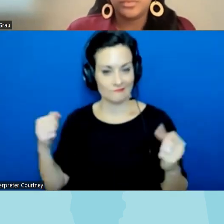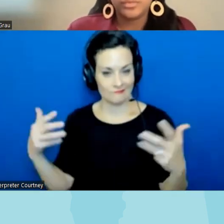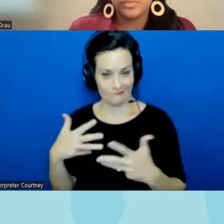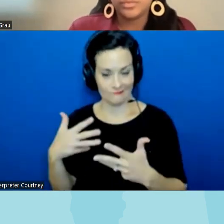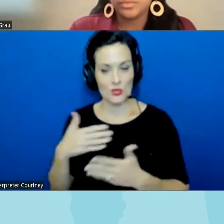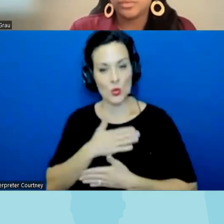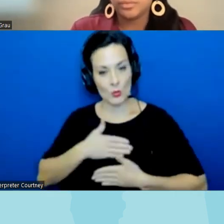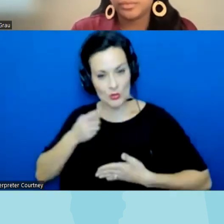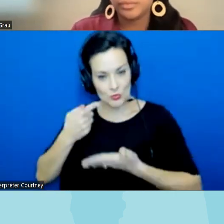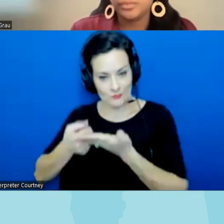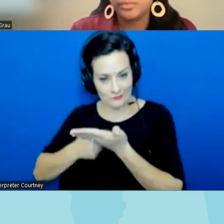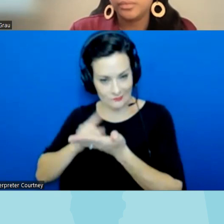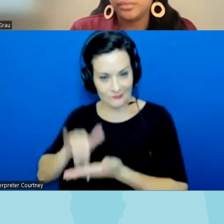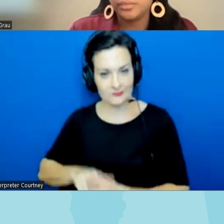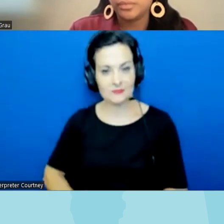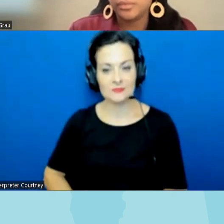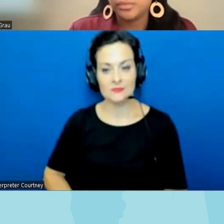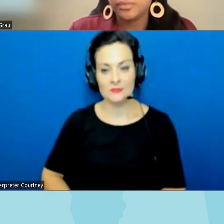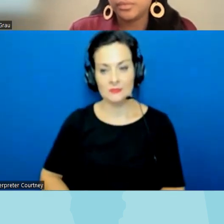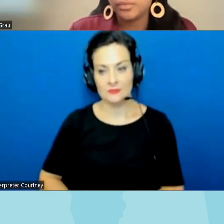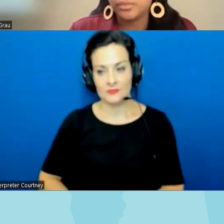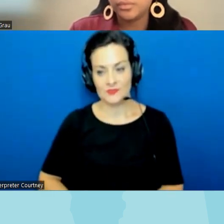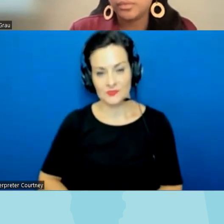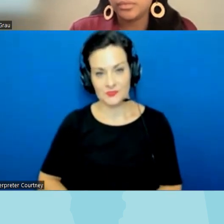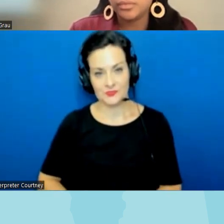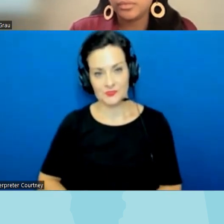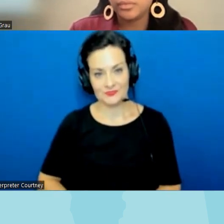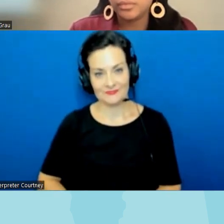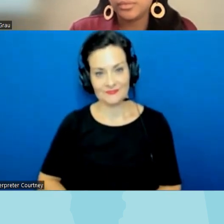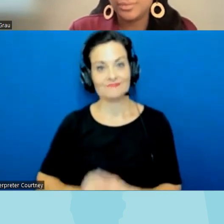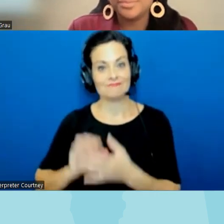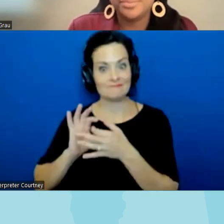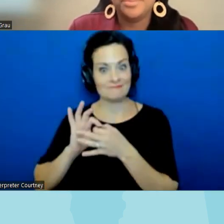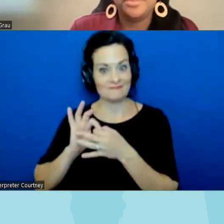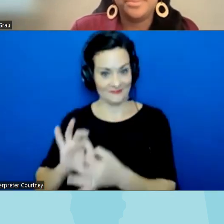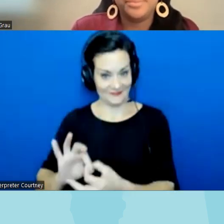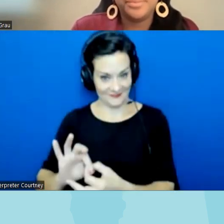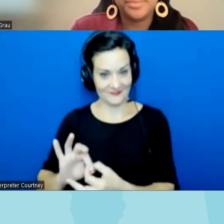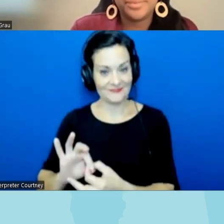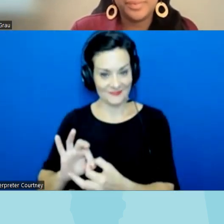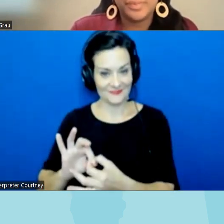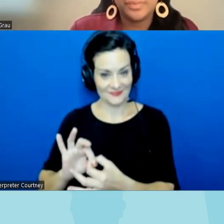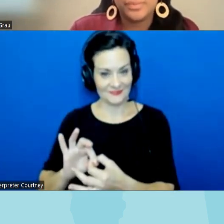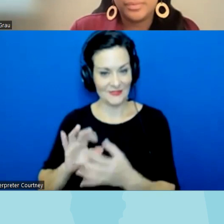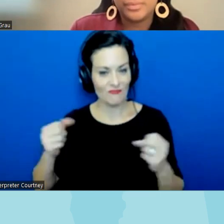that up um and I guess uh related to that um in terms of some of where that fear is coming from